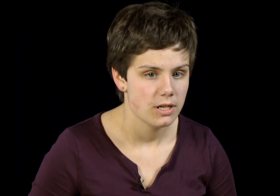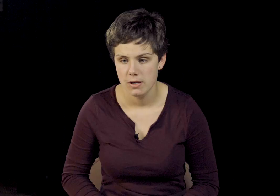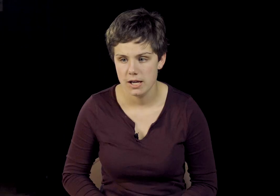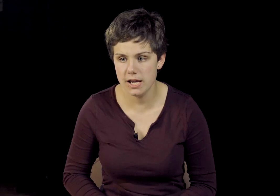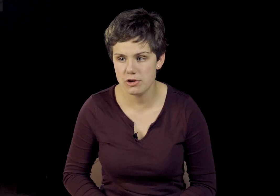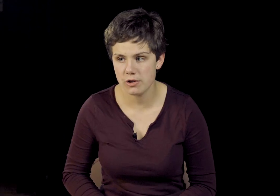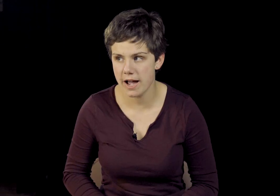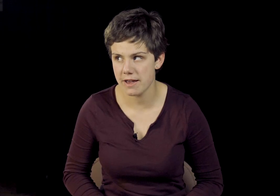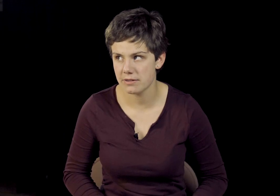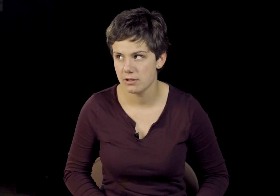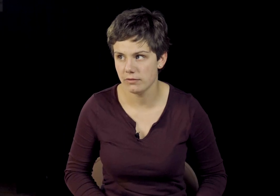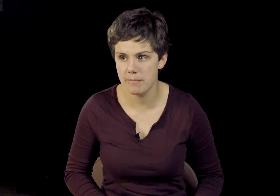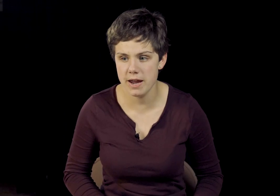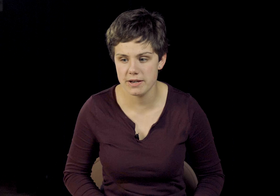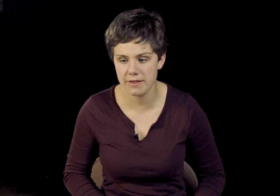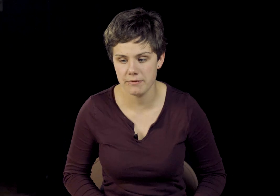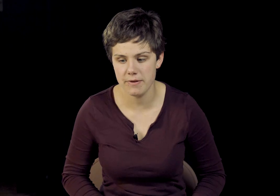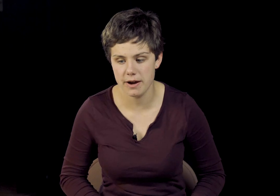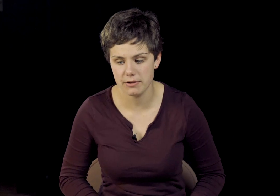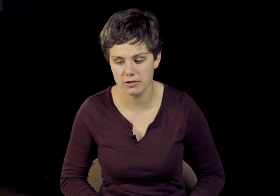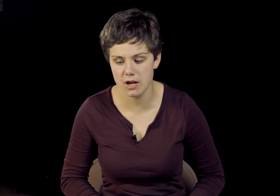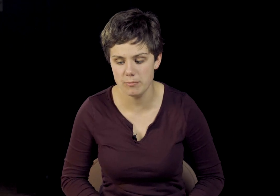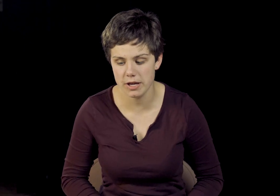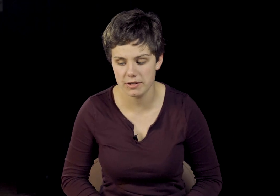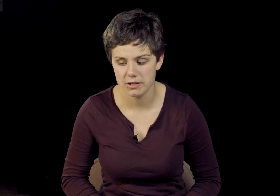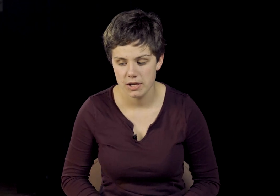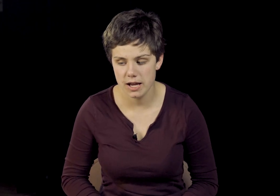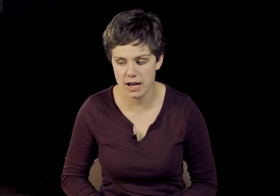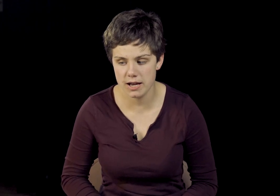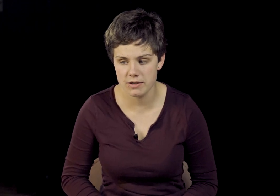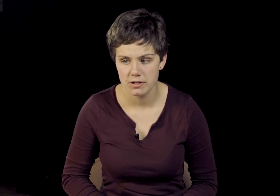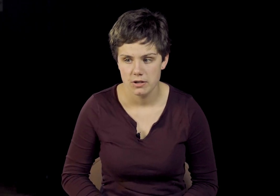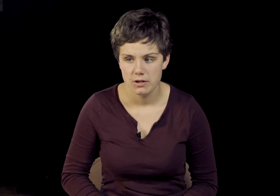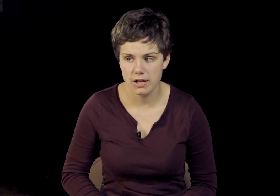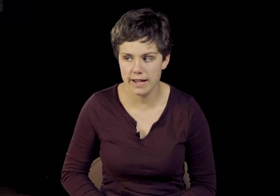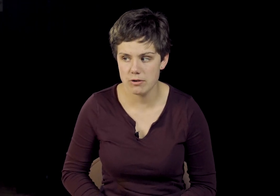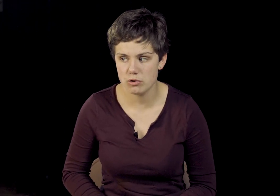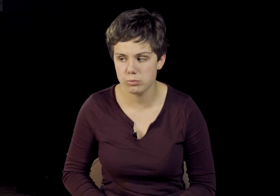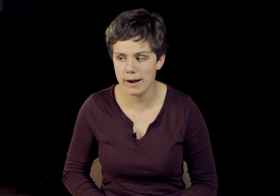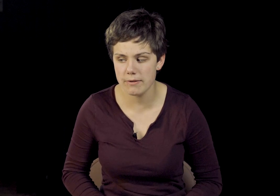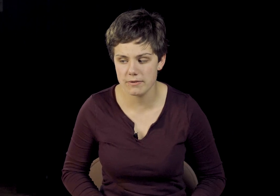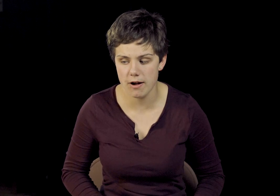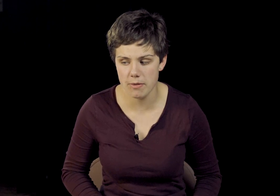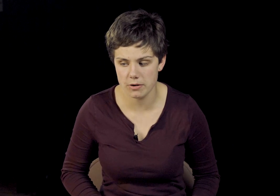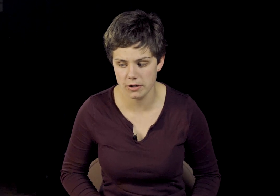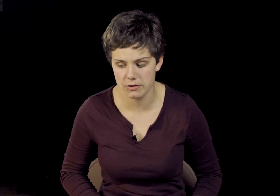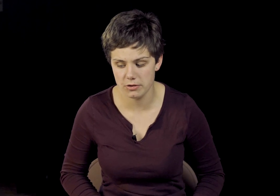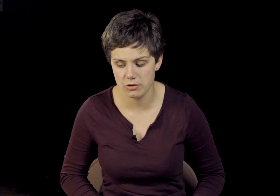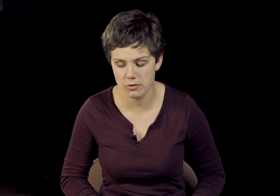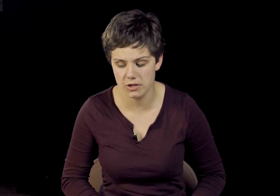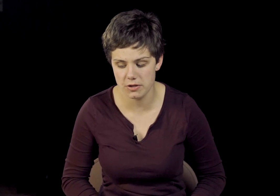Each class remained at the fair some weeks and allowed crowds of onlookers to see